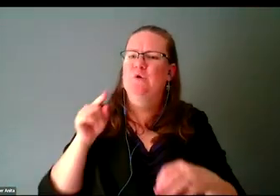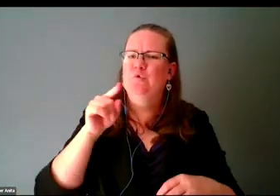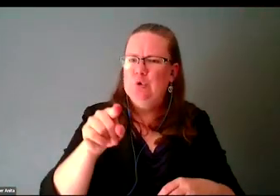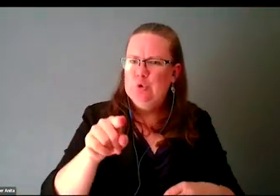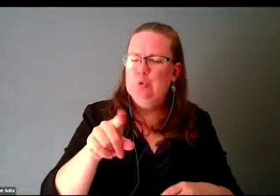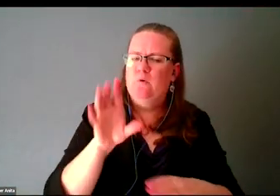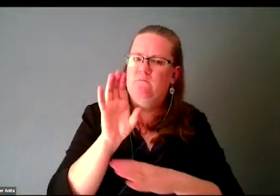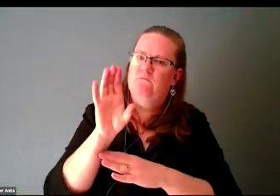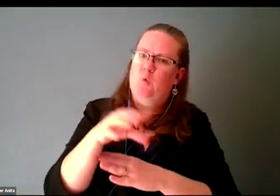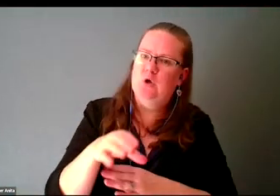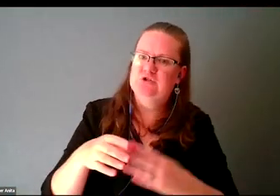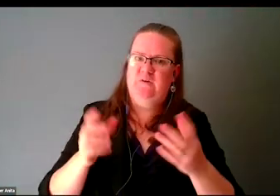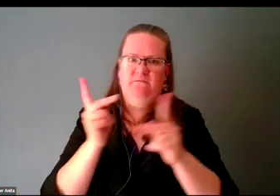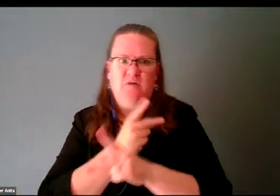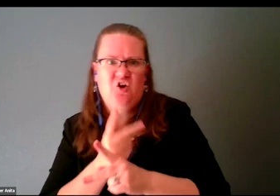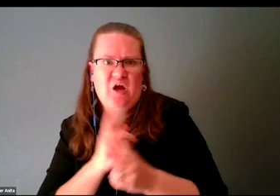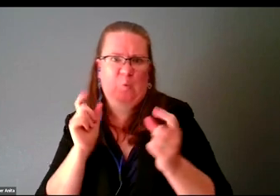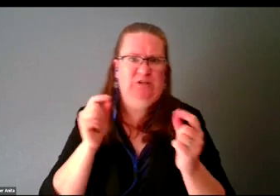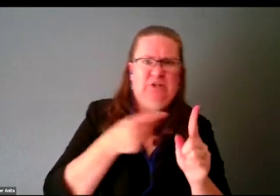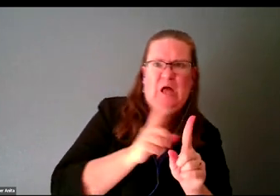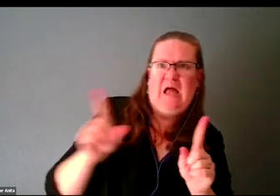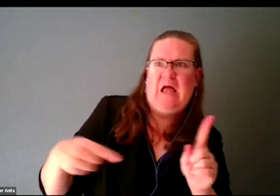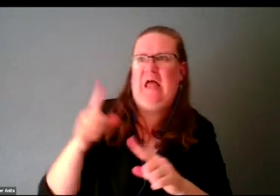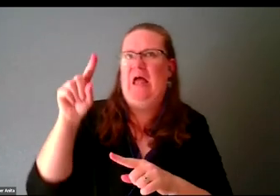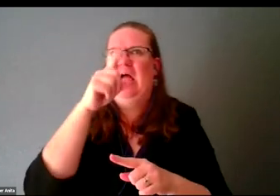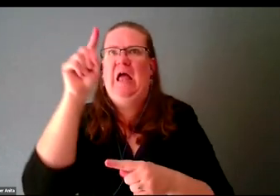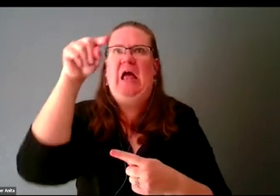trying to figure out how to solve for this problem yourself,